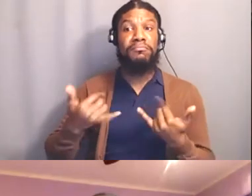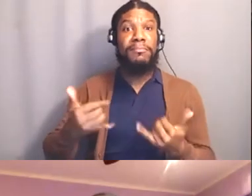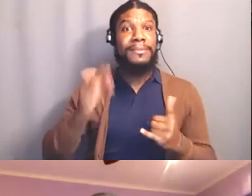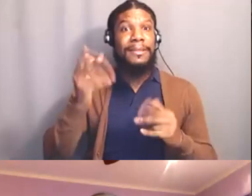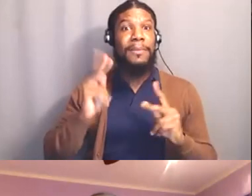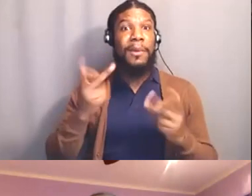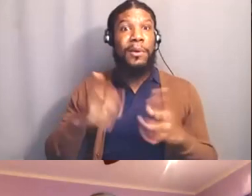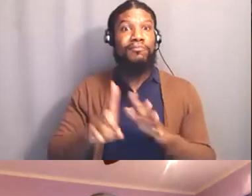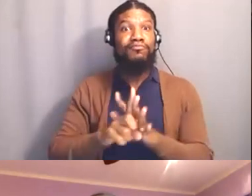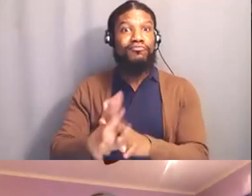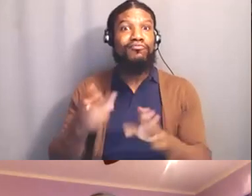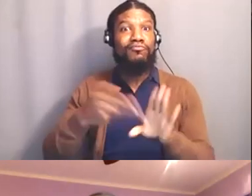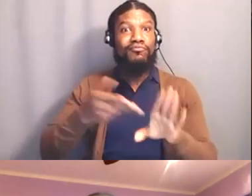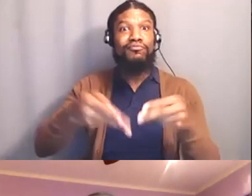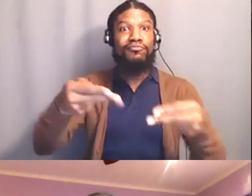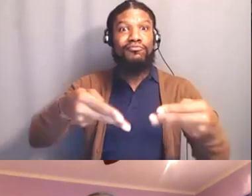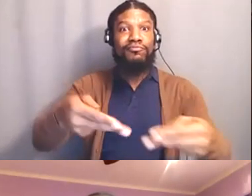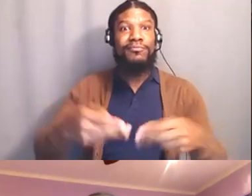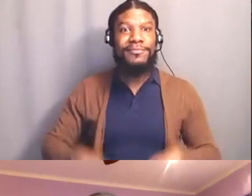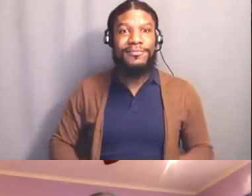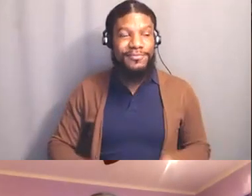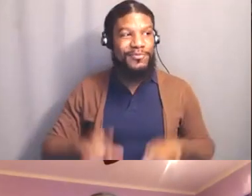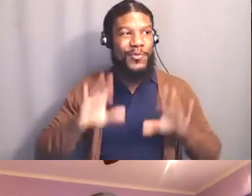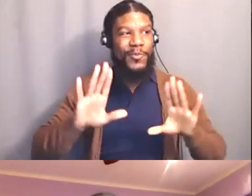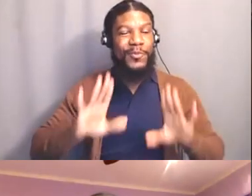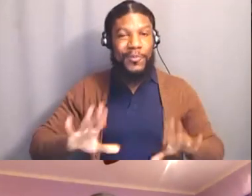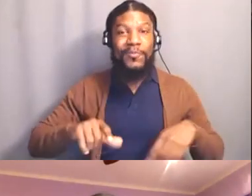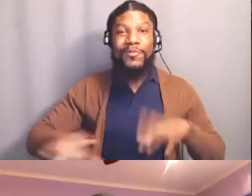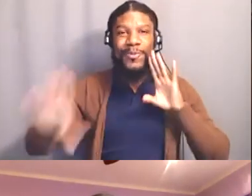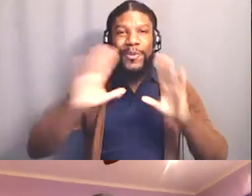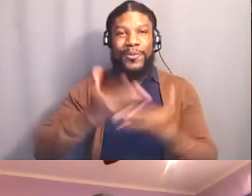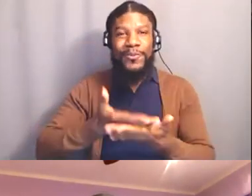Great, great. Well hello, everybody, Eid Mubarak,